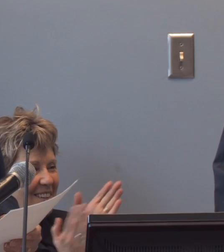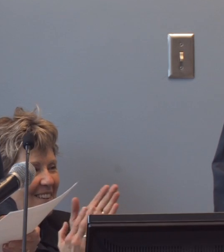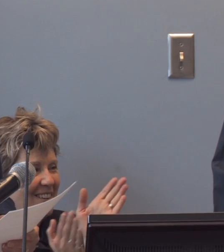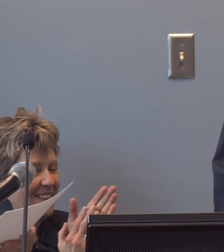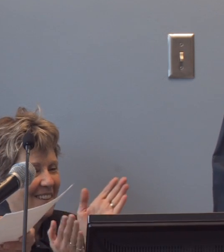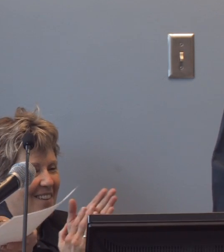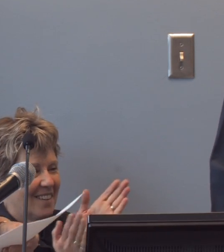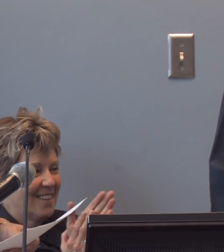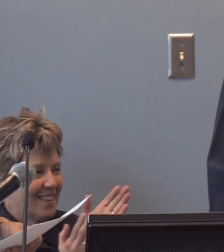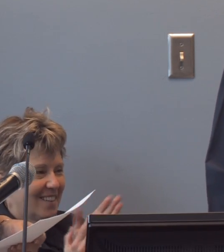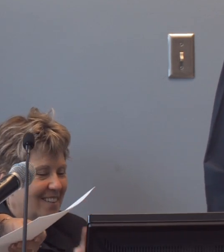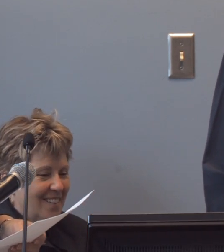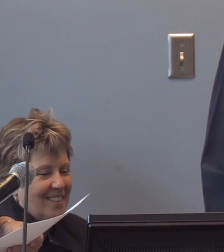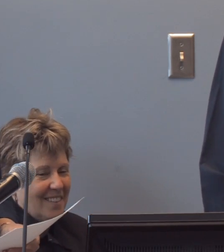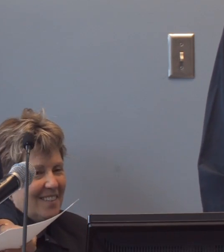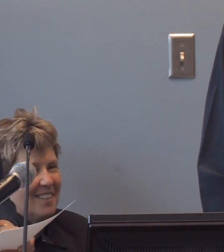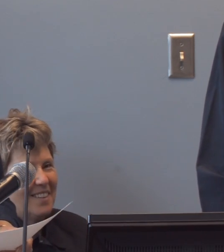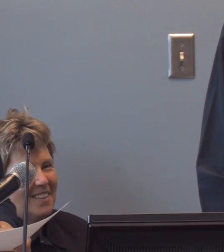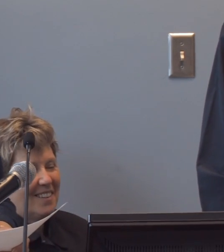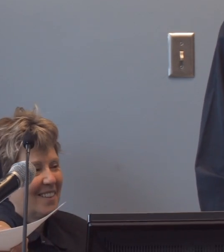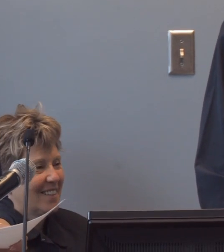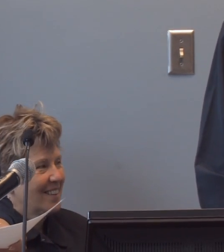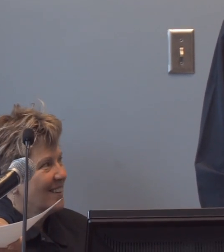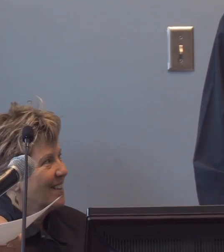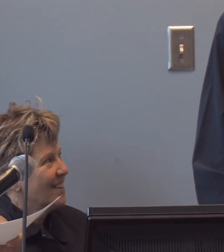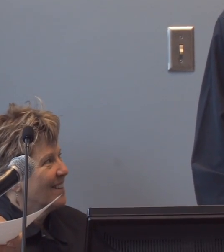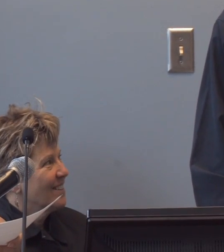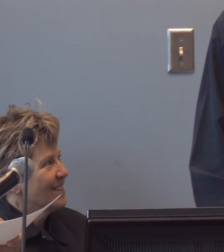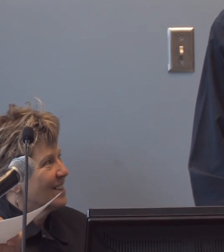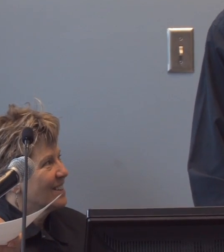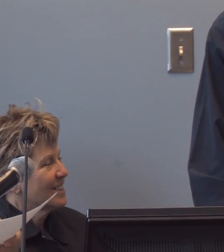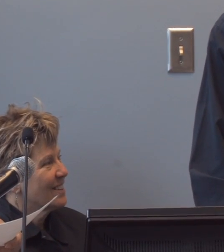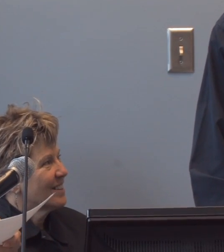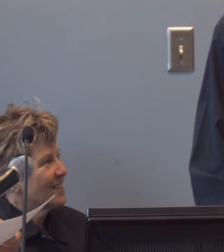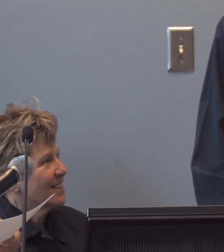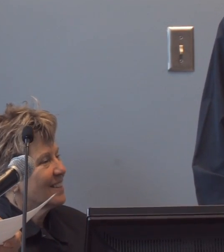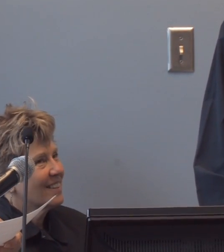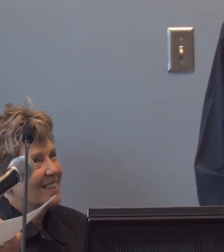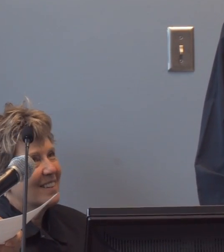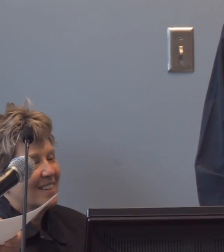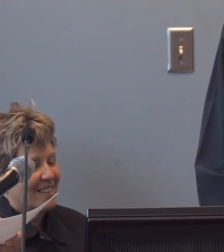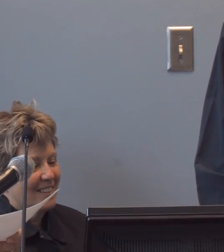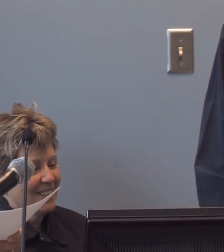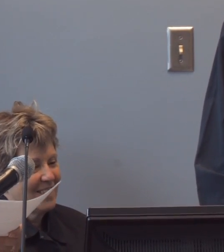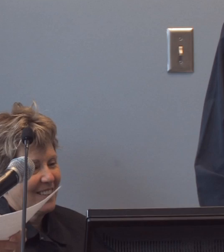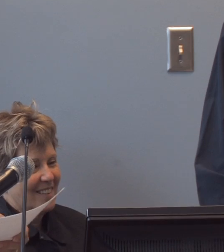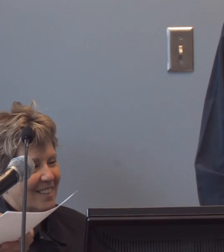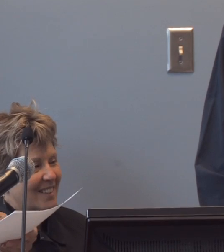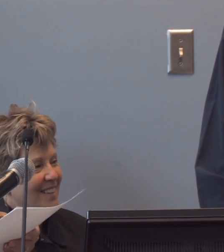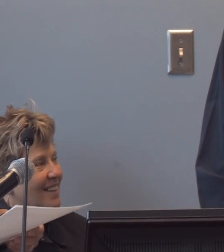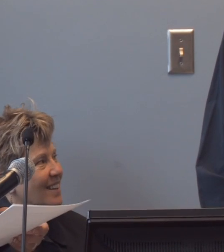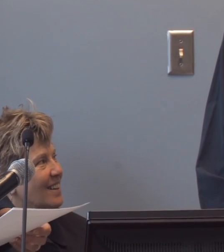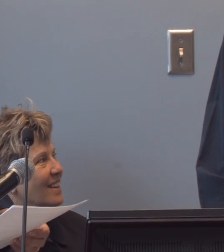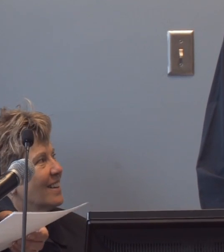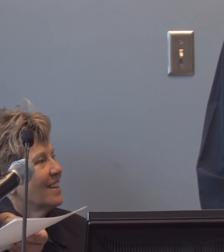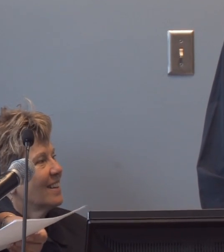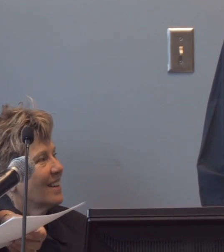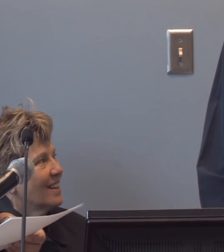for his contributions to the development of wheelchair basketball, as well as, um, to the National Intercollegiate